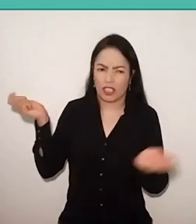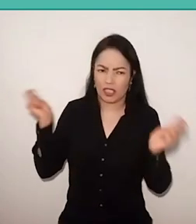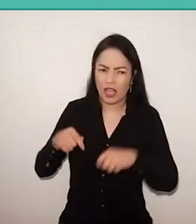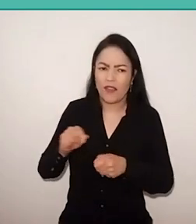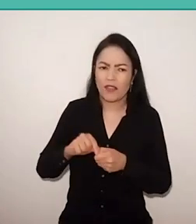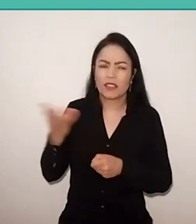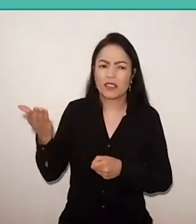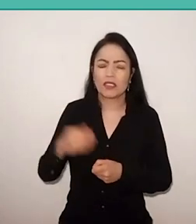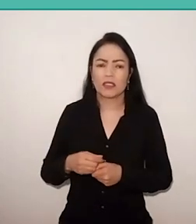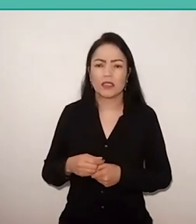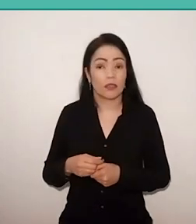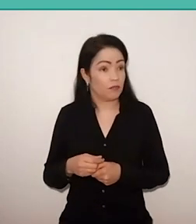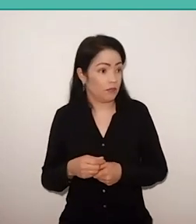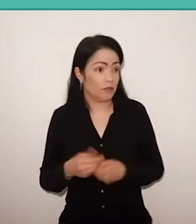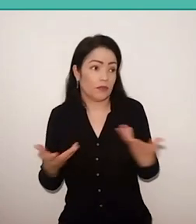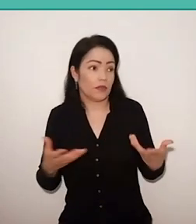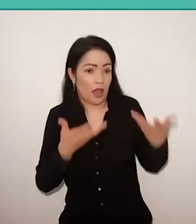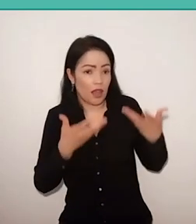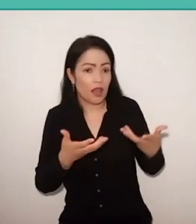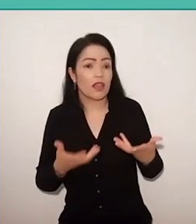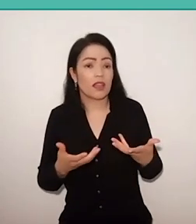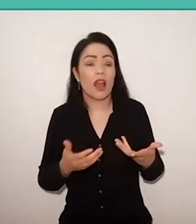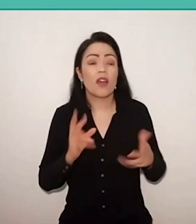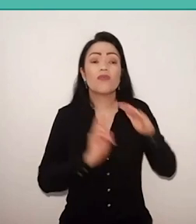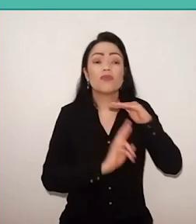I said: "Yes, if you want Syrian refugee learn French,